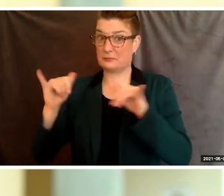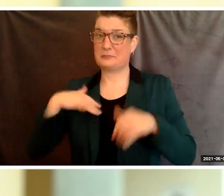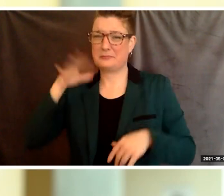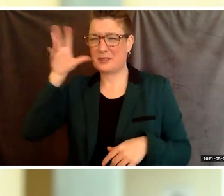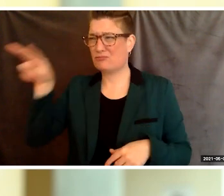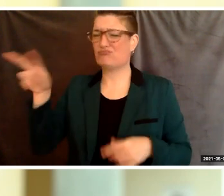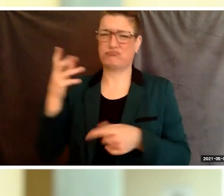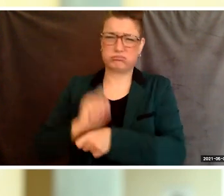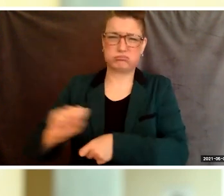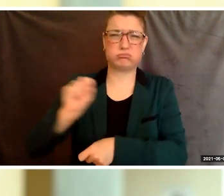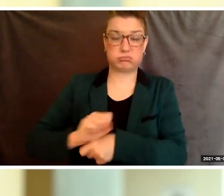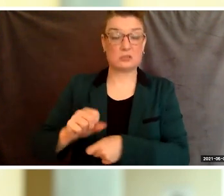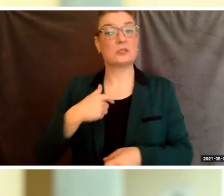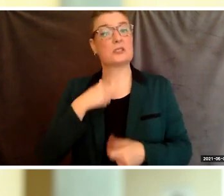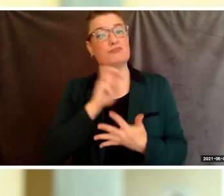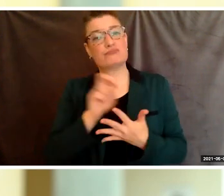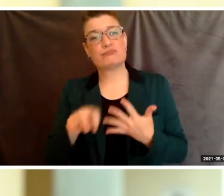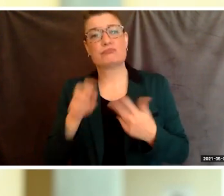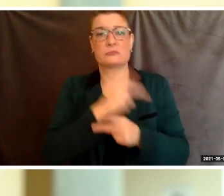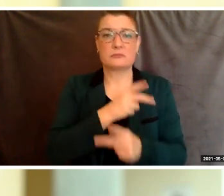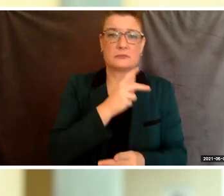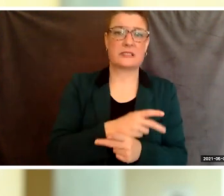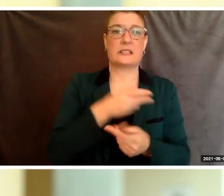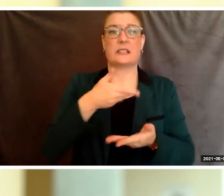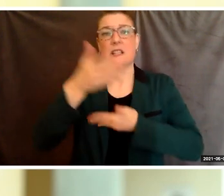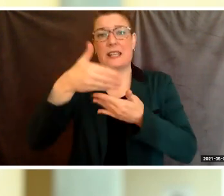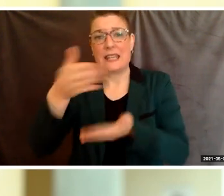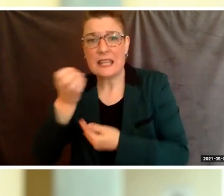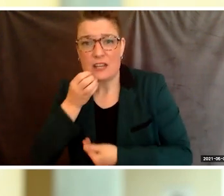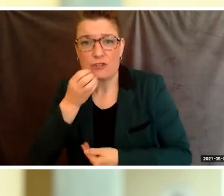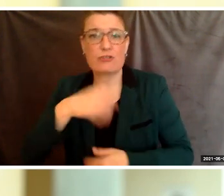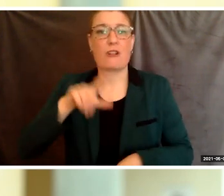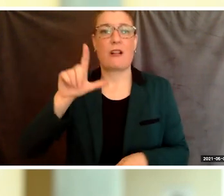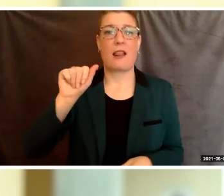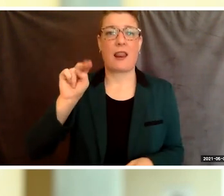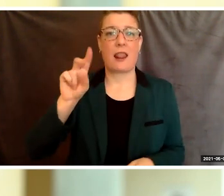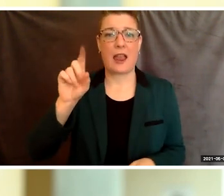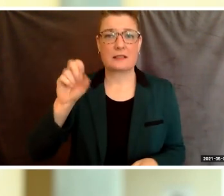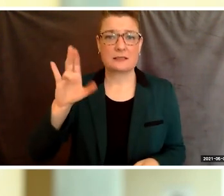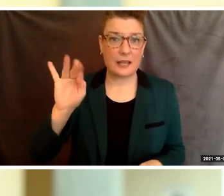I was a babysitter, caterer, did landscaping, and even cleaned offices.